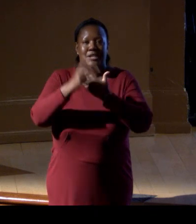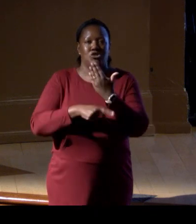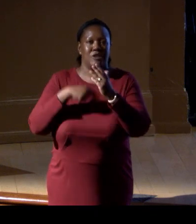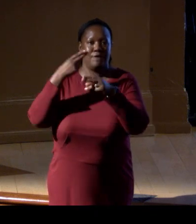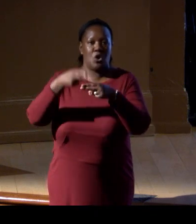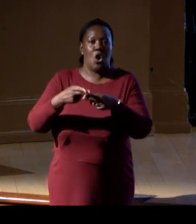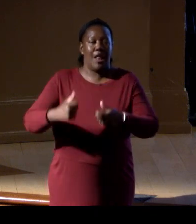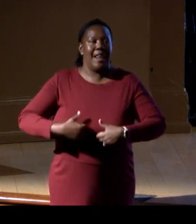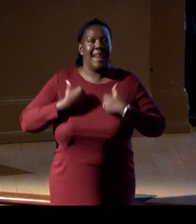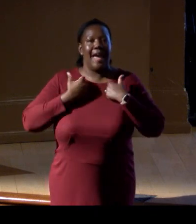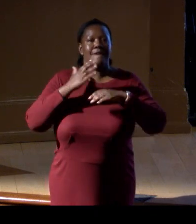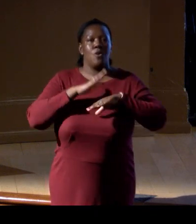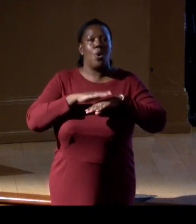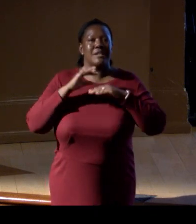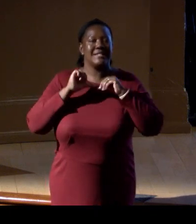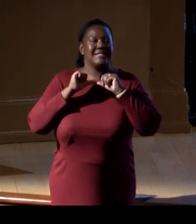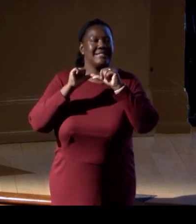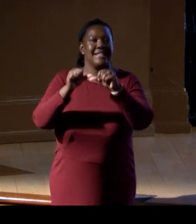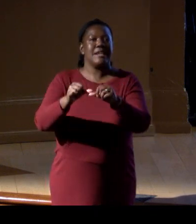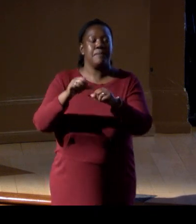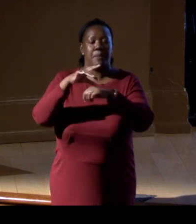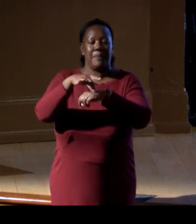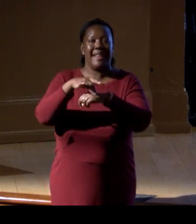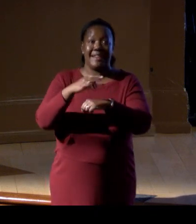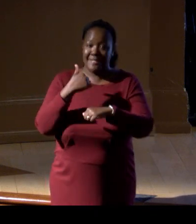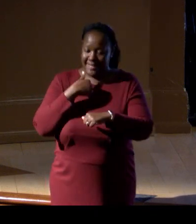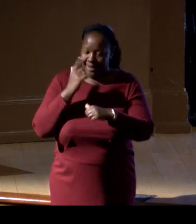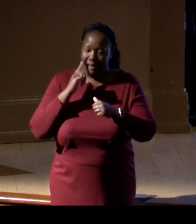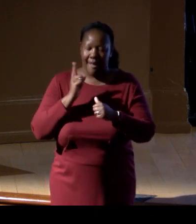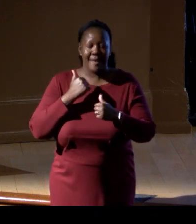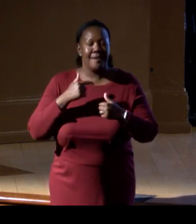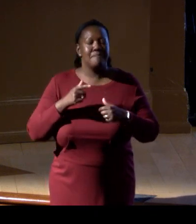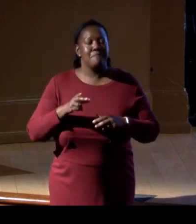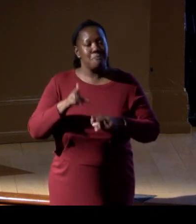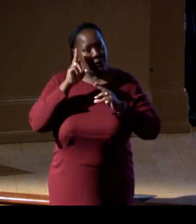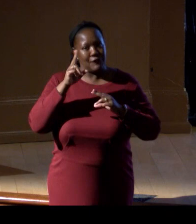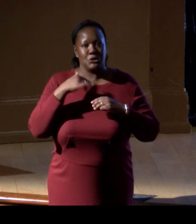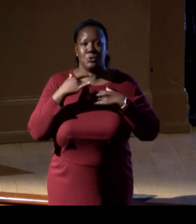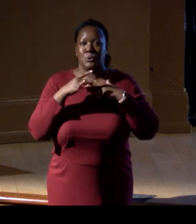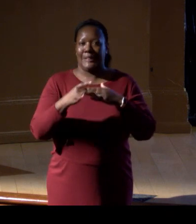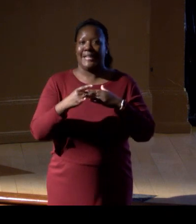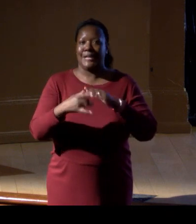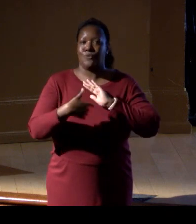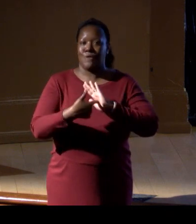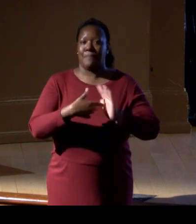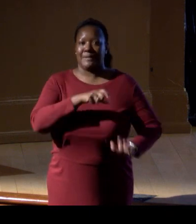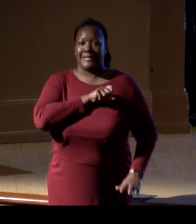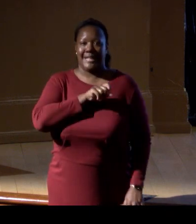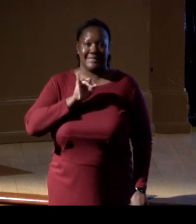that I'm privileged to lead on behalf of the entire Smithsonian. I'm excited to announce this morning